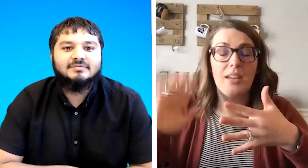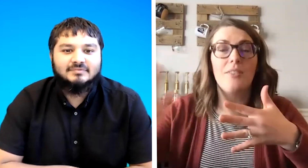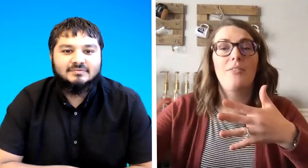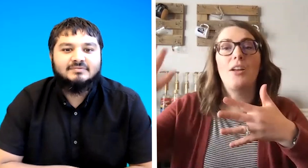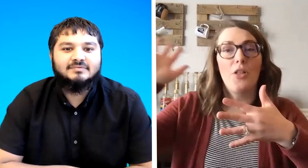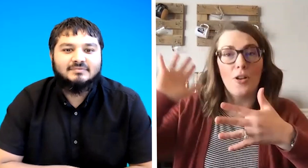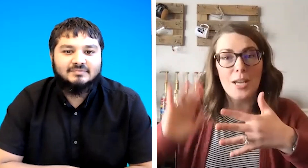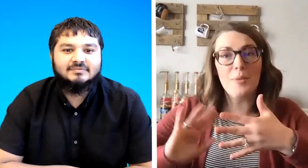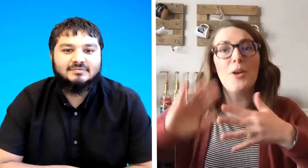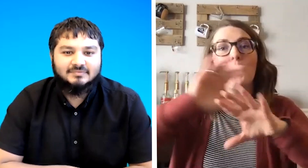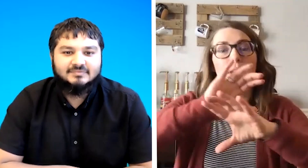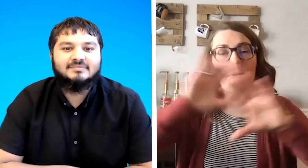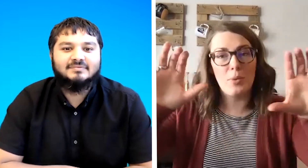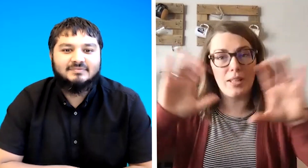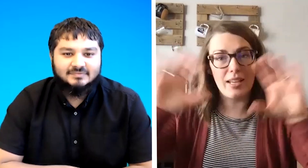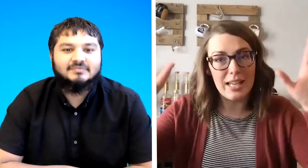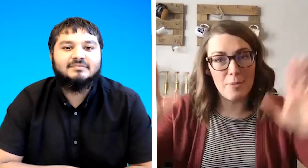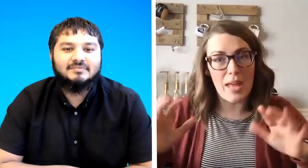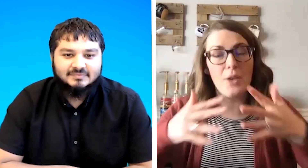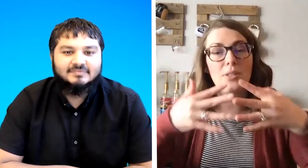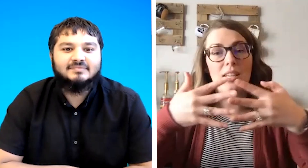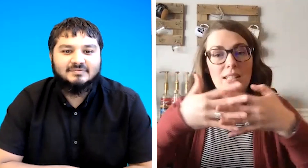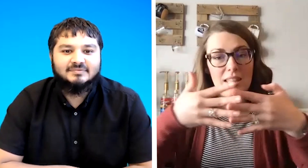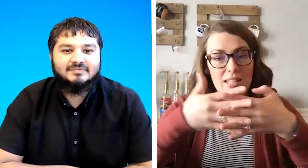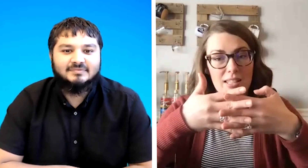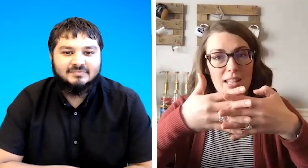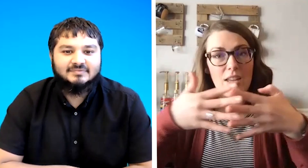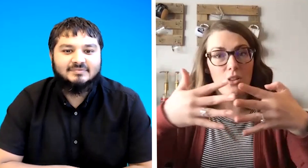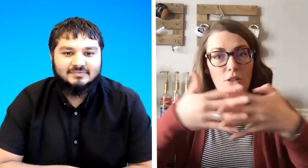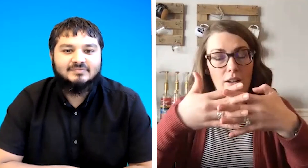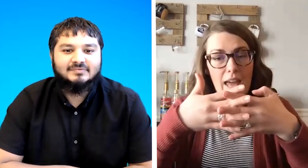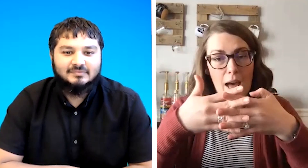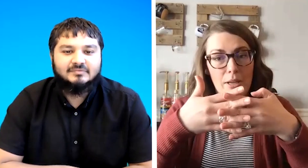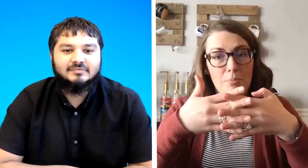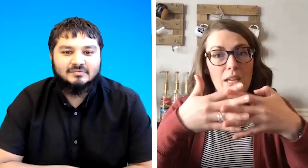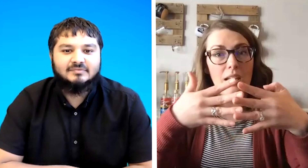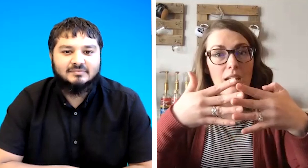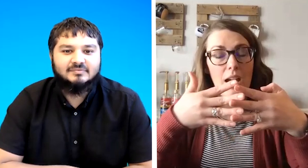of like a long time ago whenever we like set up the houses this is like the log cabin being um